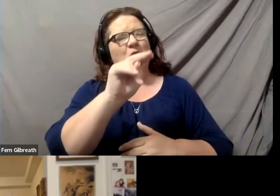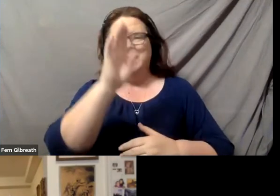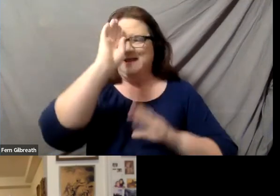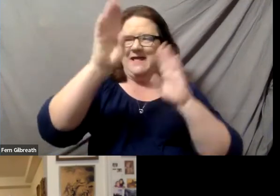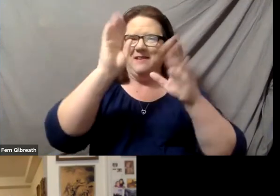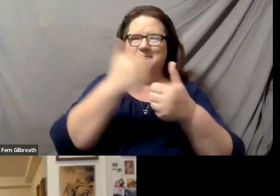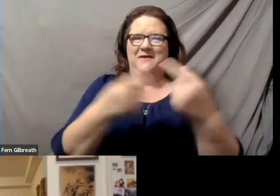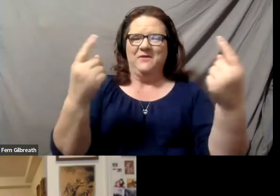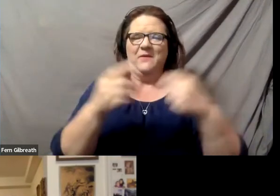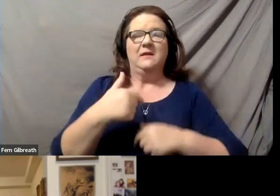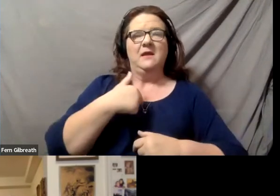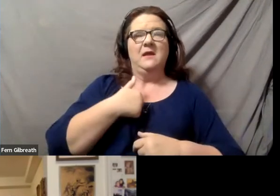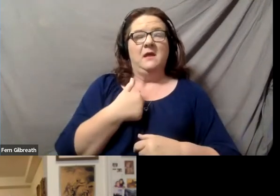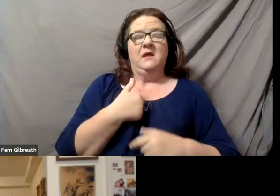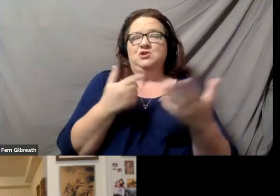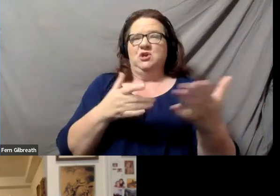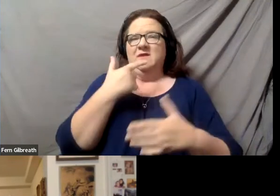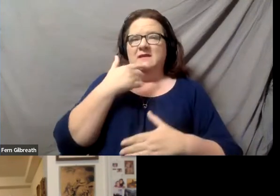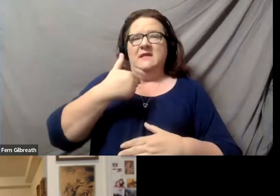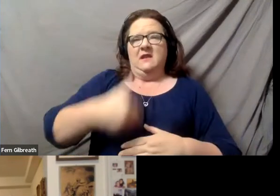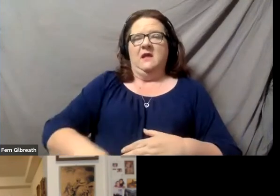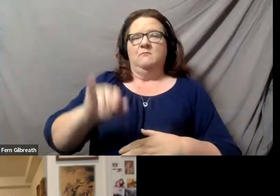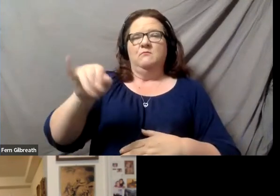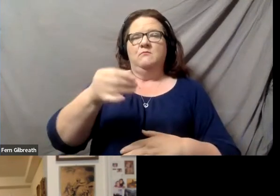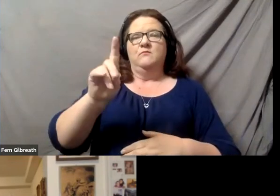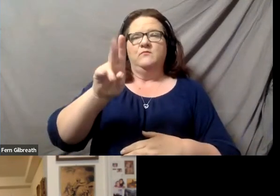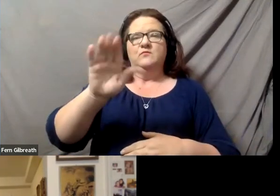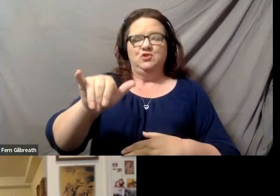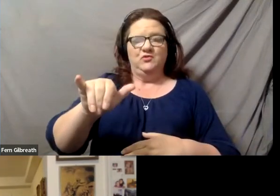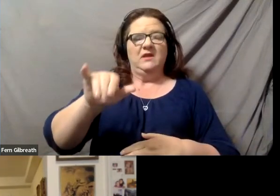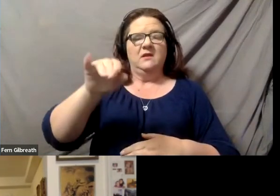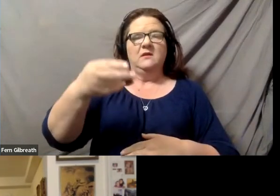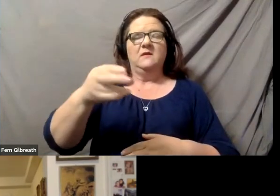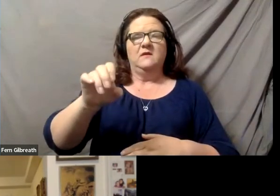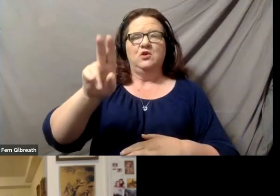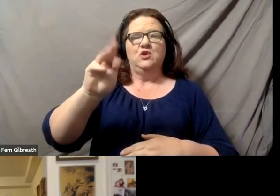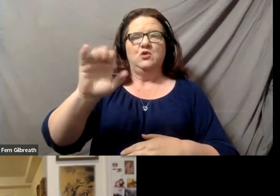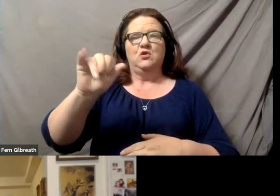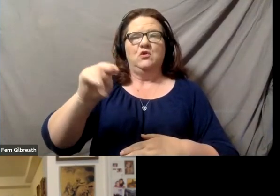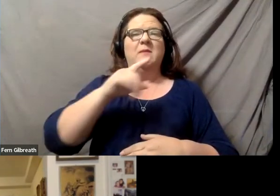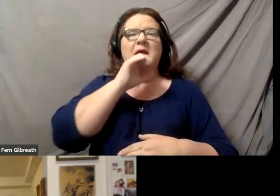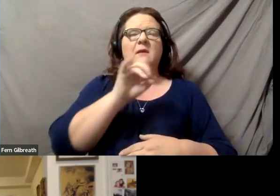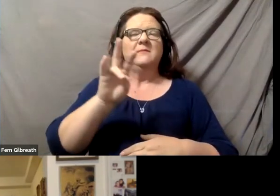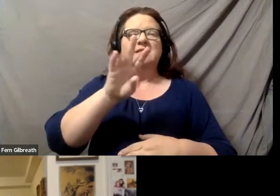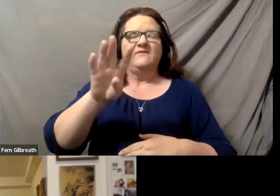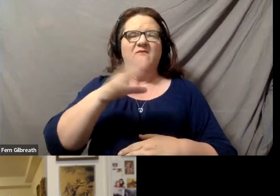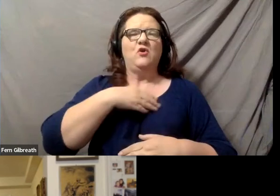As Lauren said, my name is Judy Heumann. I am a 74-year-old, white, disabled woman.